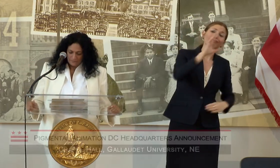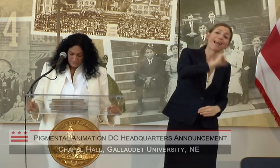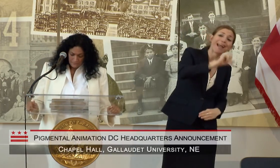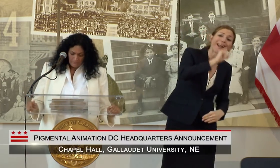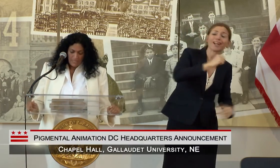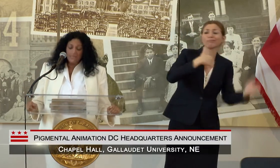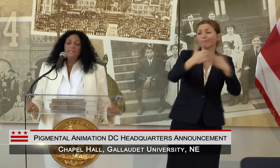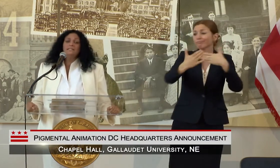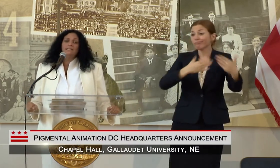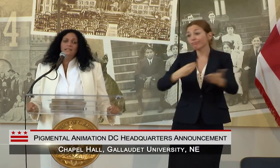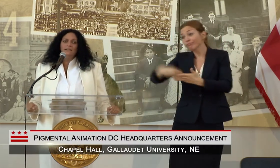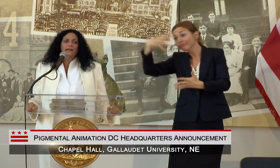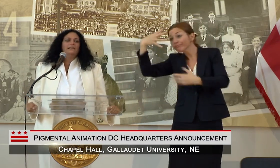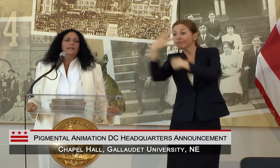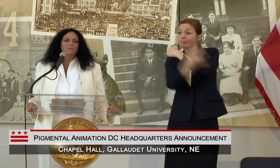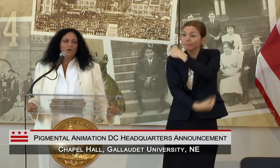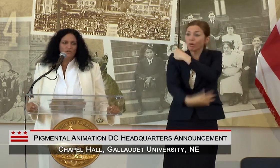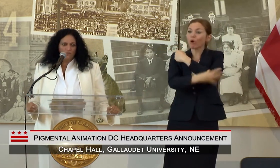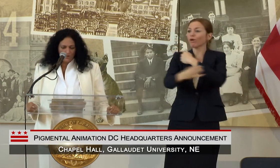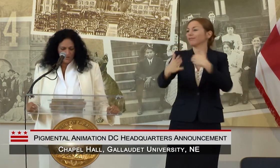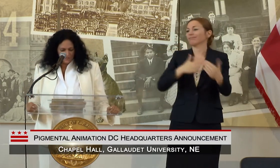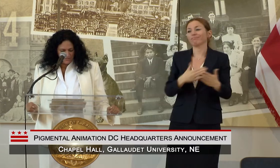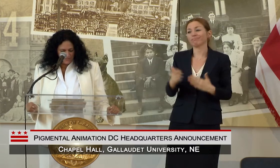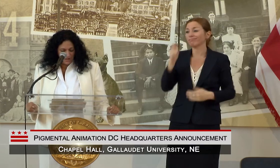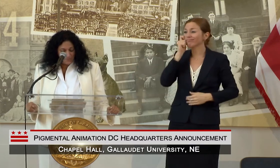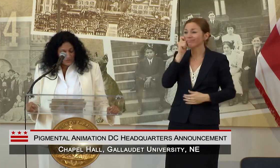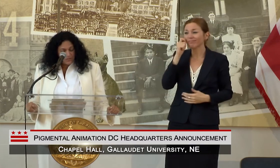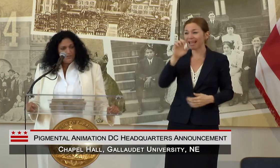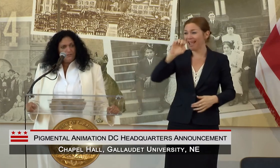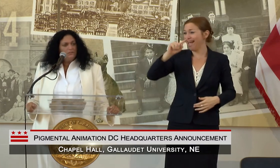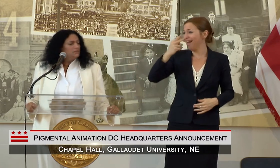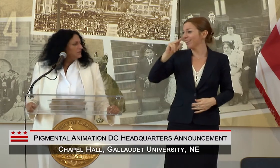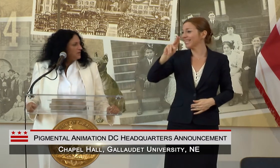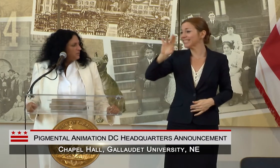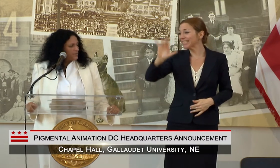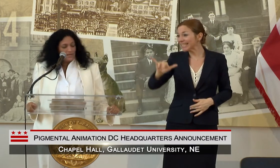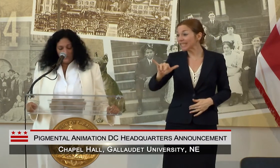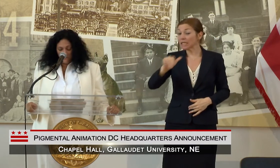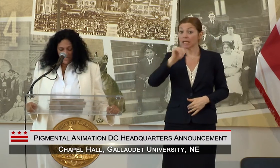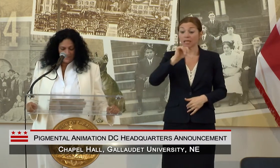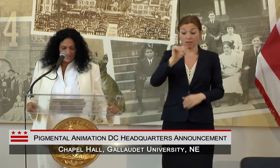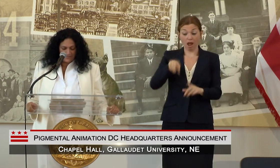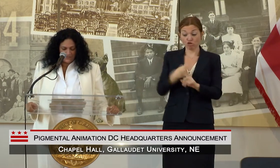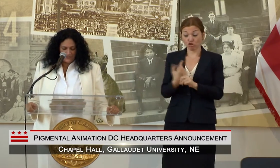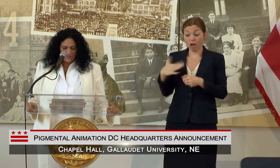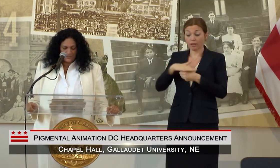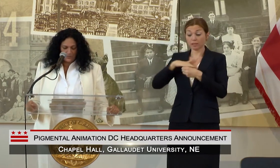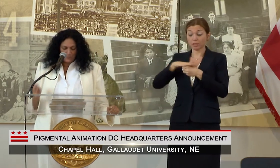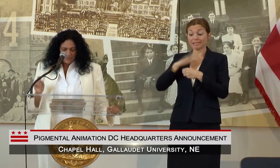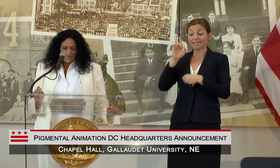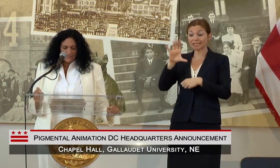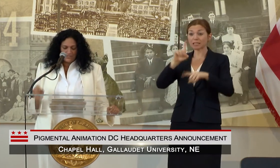IN D.C. AND IN ANY PART OF THE WORLD. OUR MISSION WITH THE HELP OF GALLAUDET STUDENTS, WILL BE TO